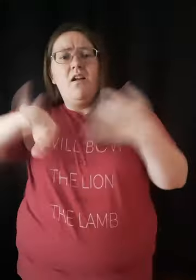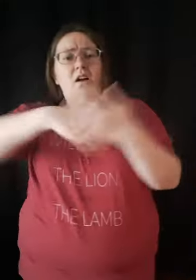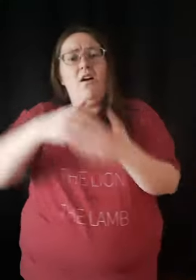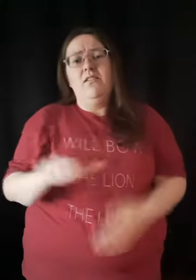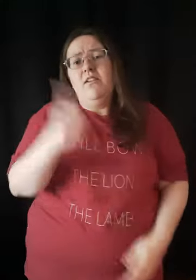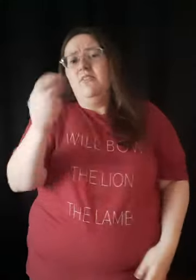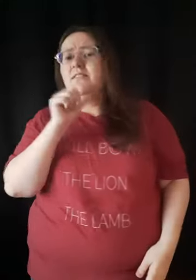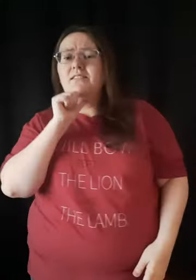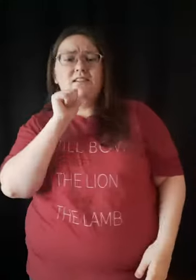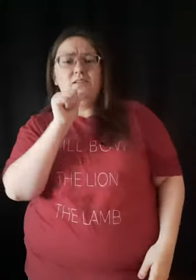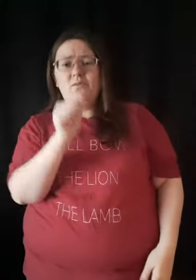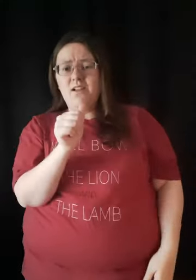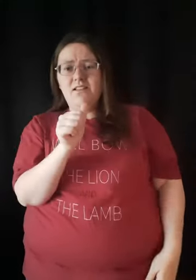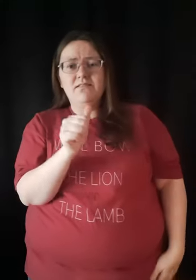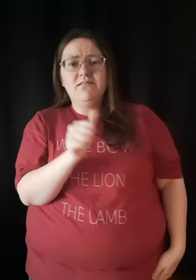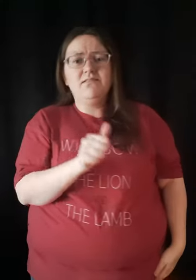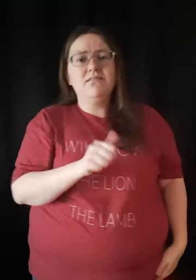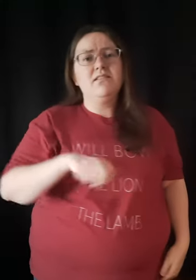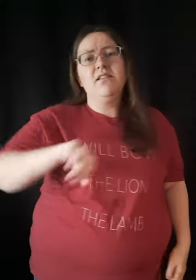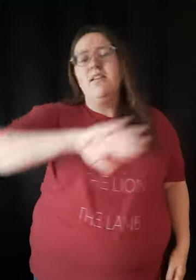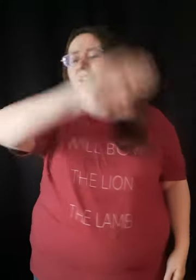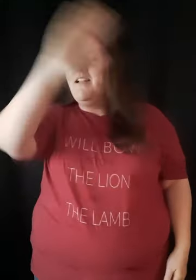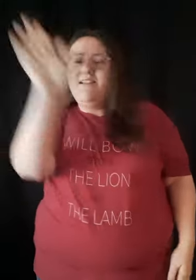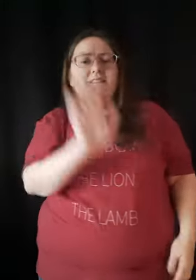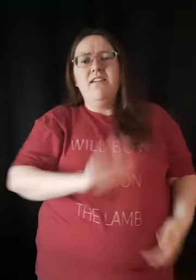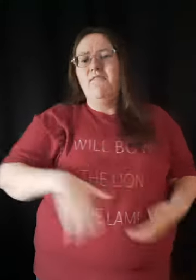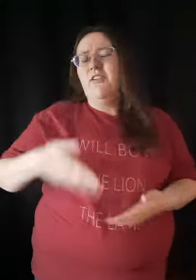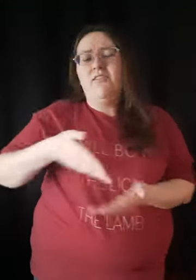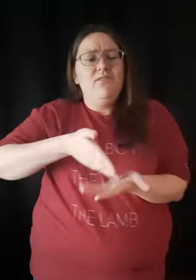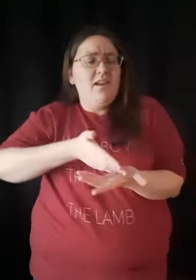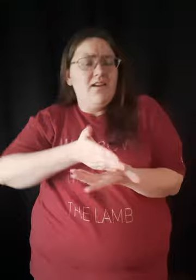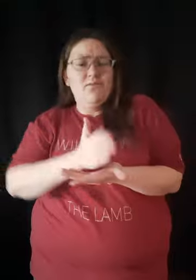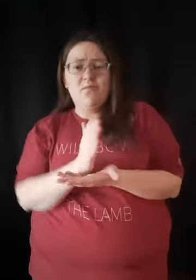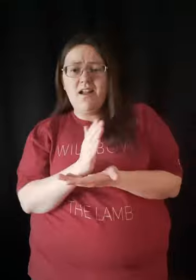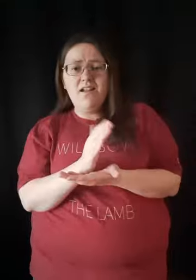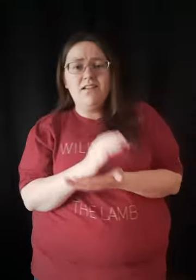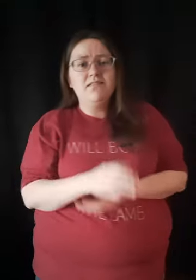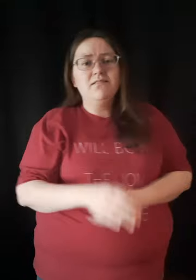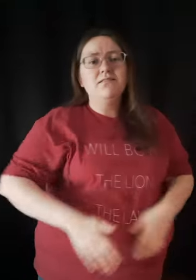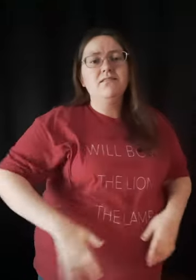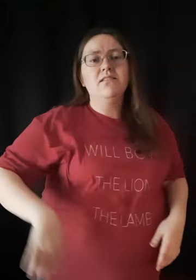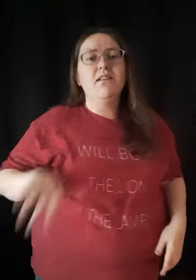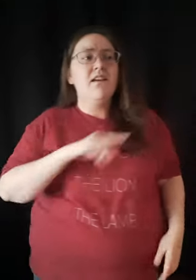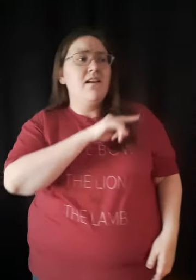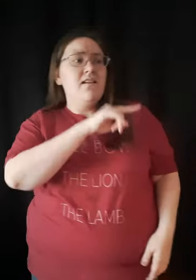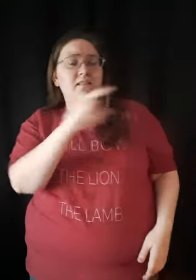With all the other not-quites With all the never-get-it-rights